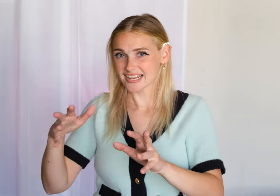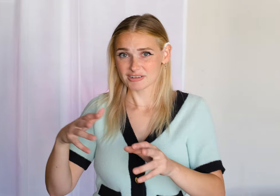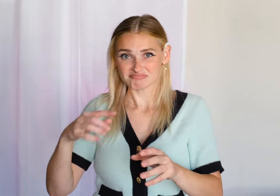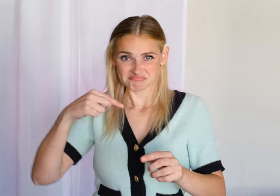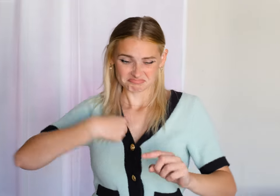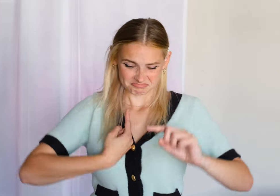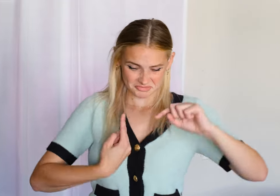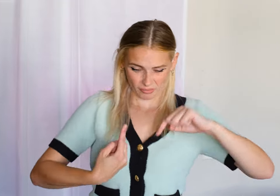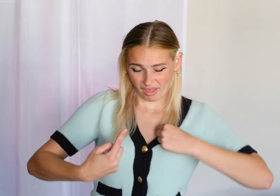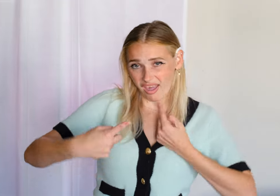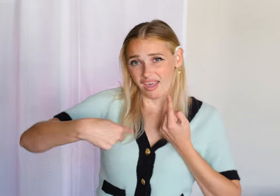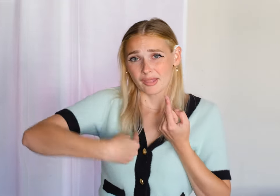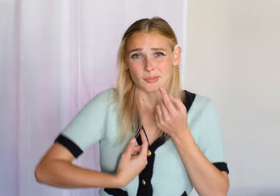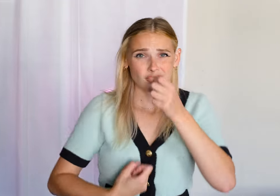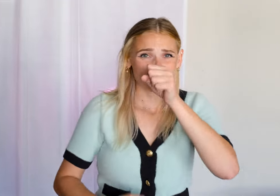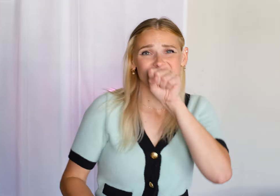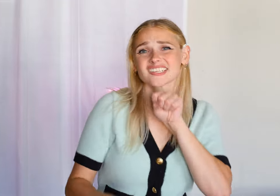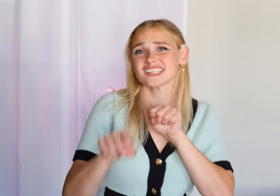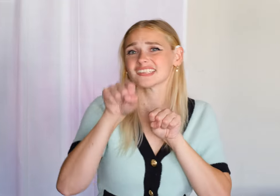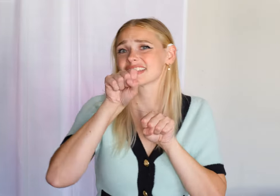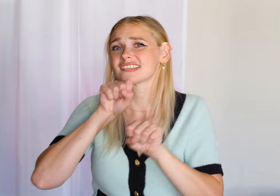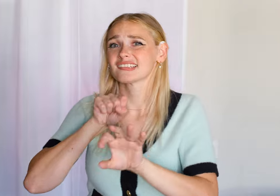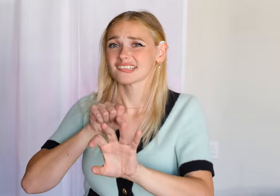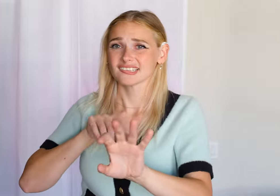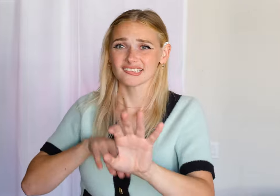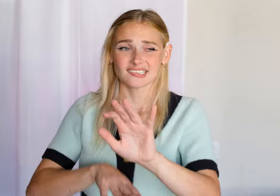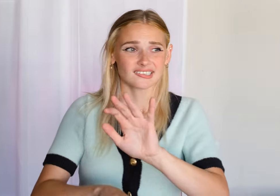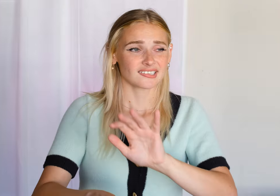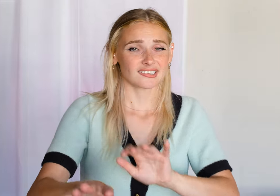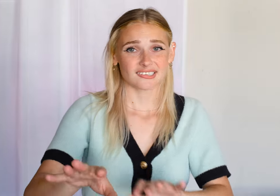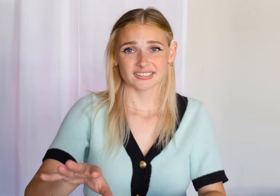🎶Pierced through the heart, but never killed🎶